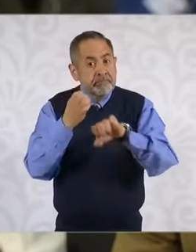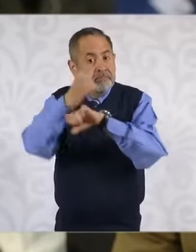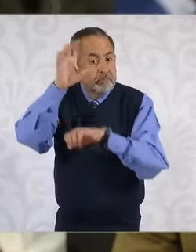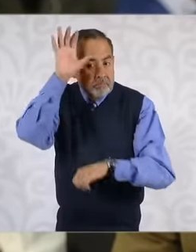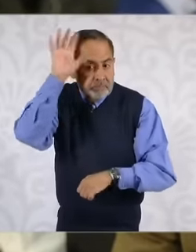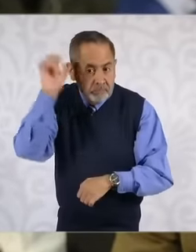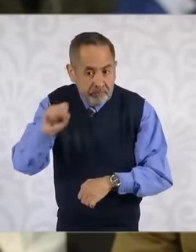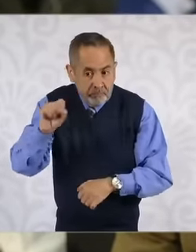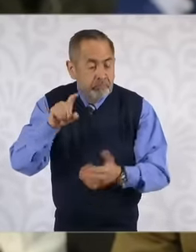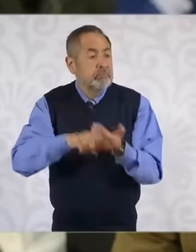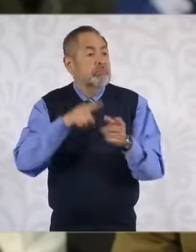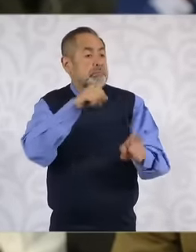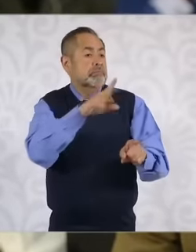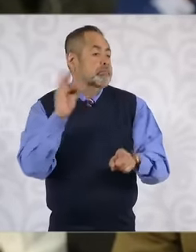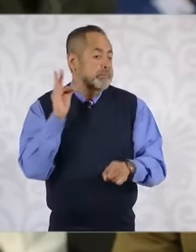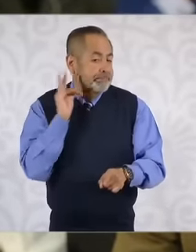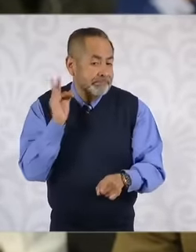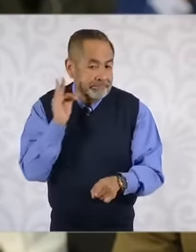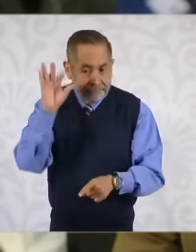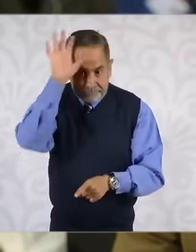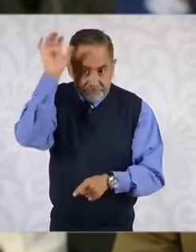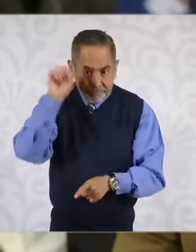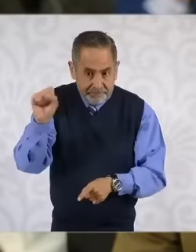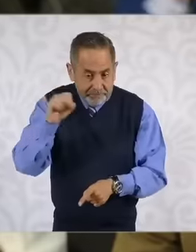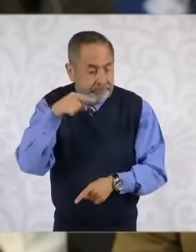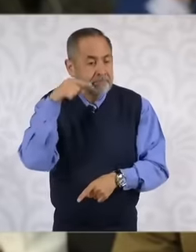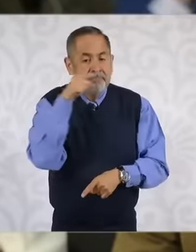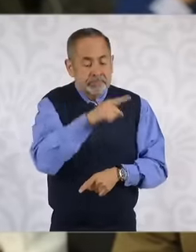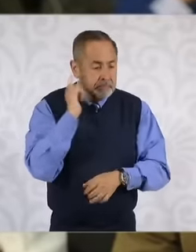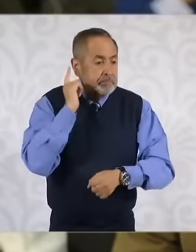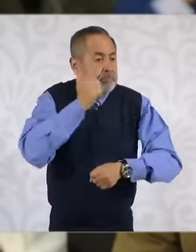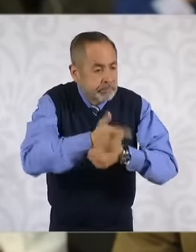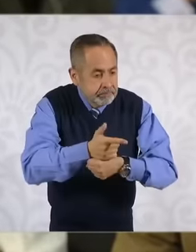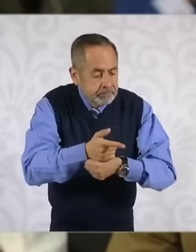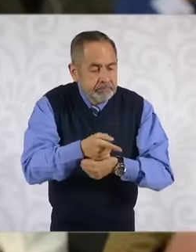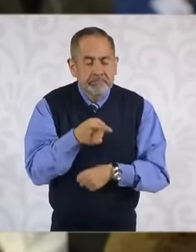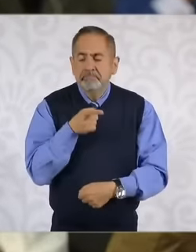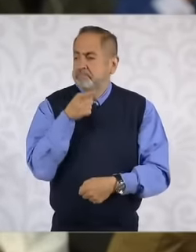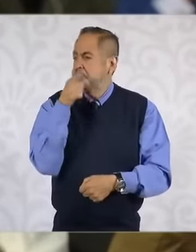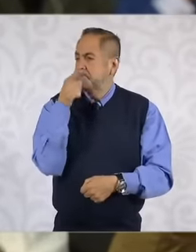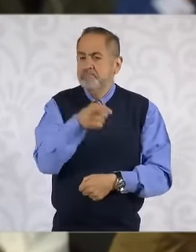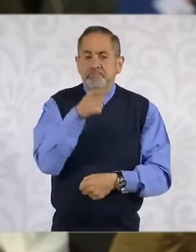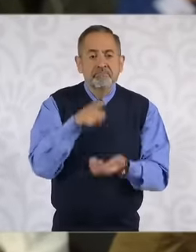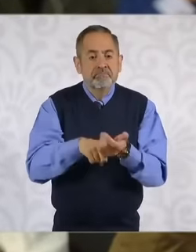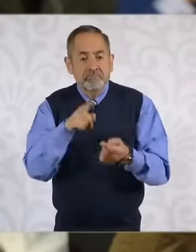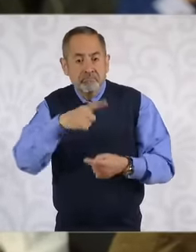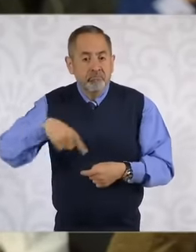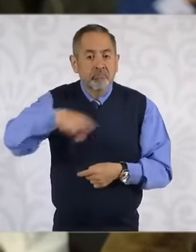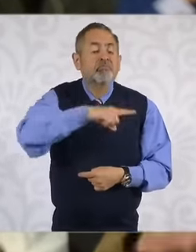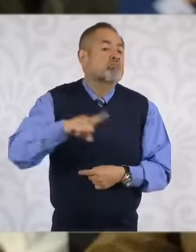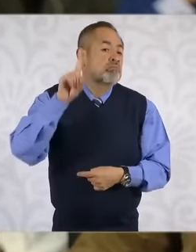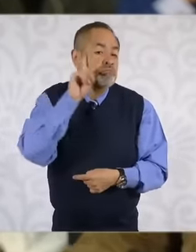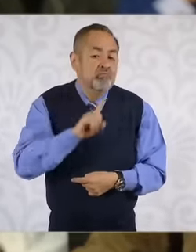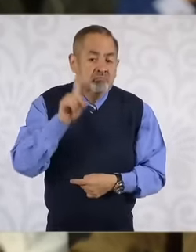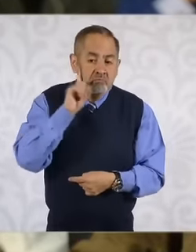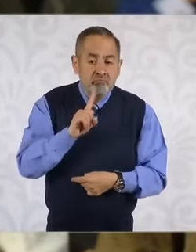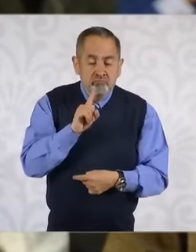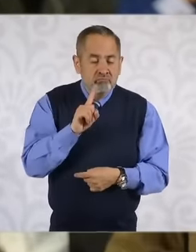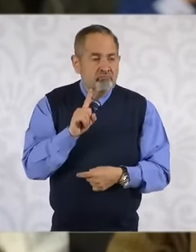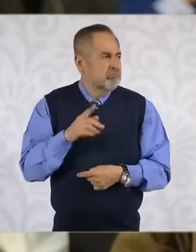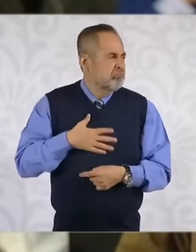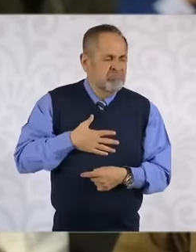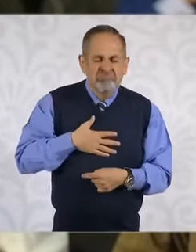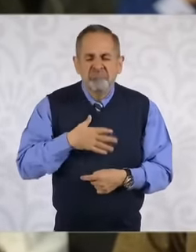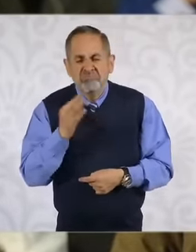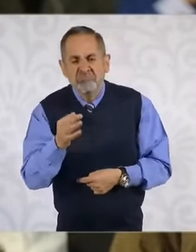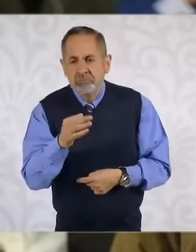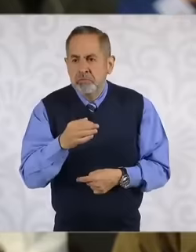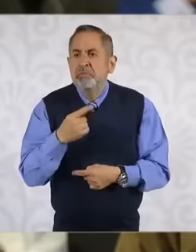Morelos prosecutor's office it has also been detected that women are willing to accuse them of attempted